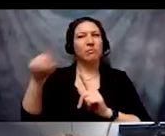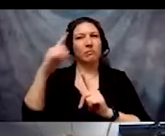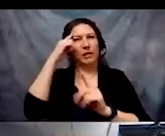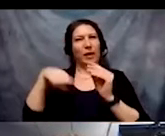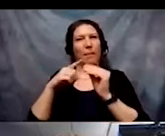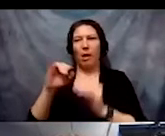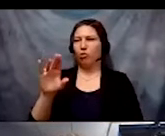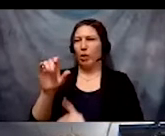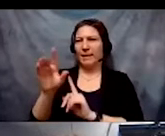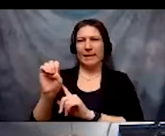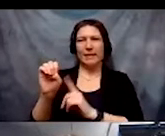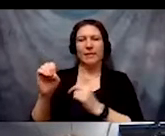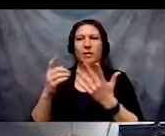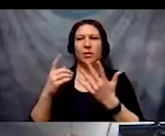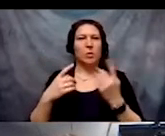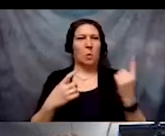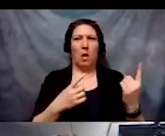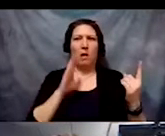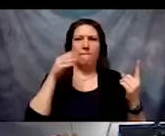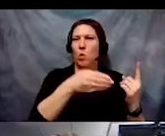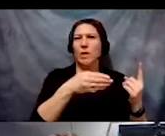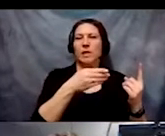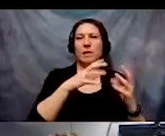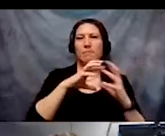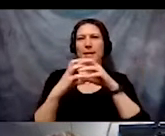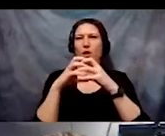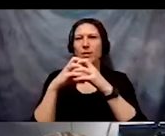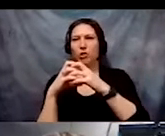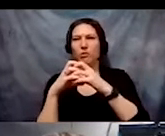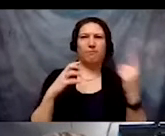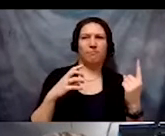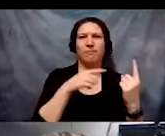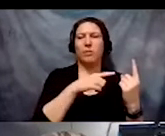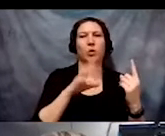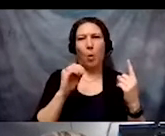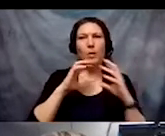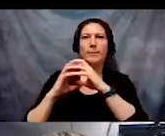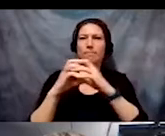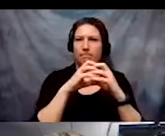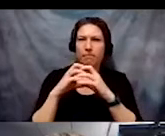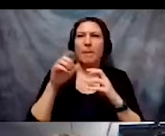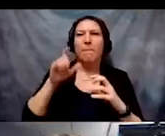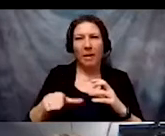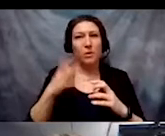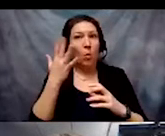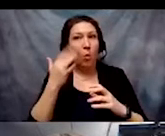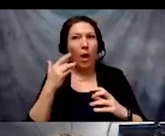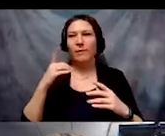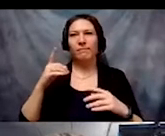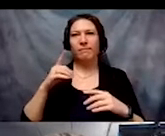away from the others because we can't be free unless we're all free. To achieve this,